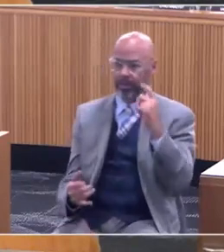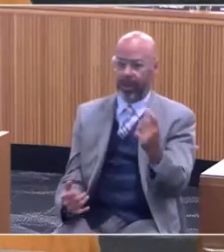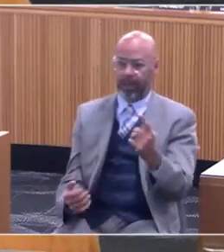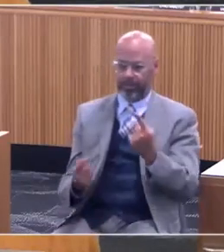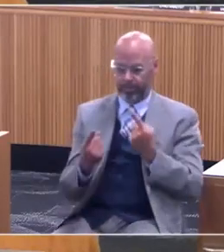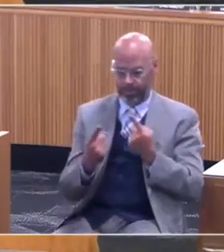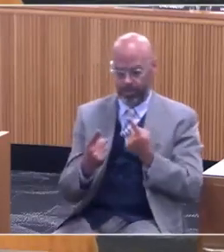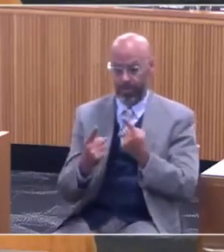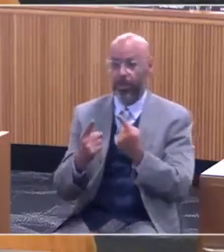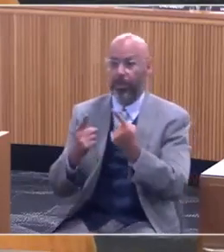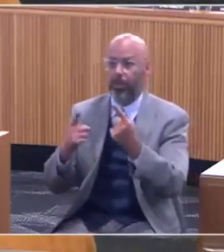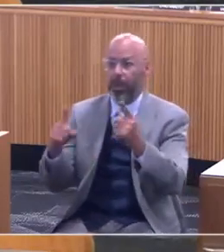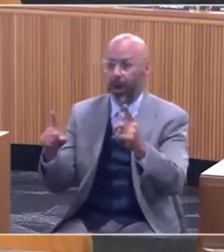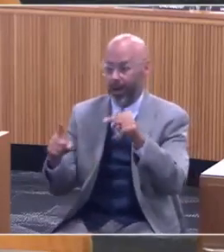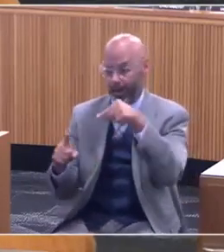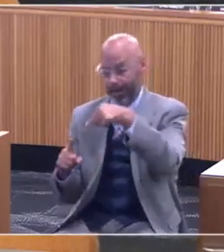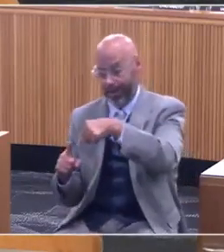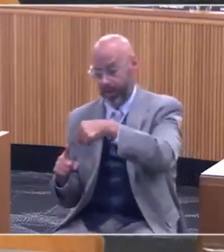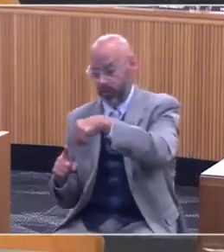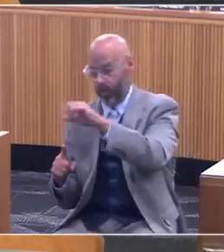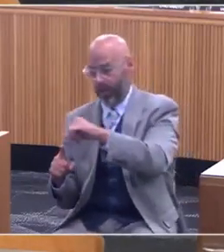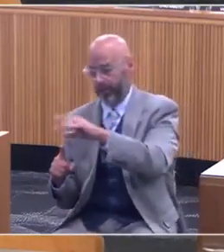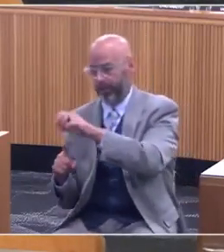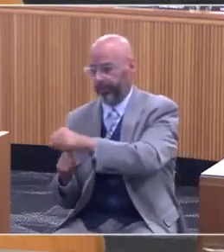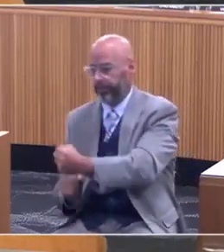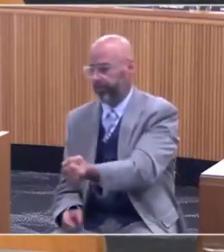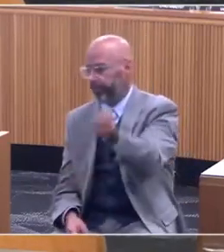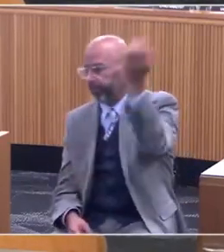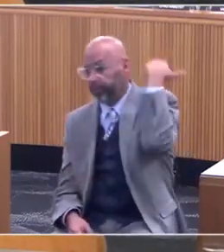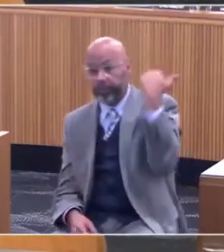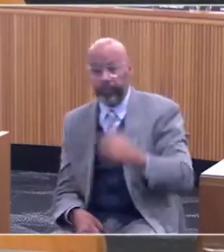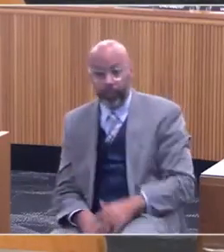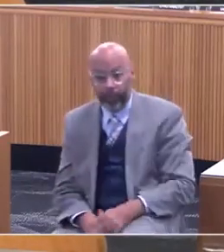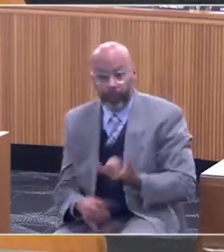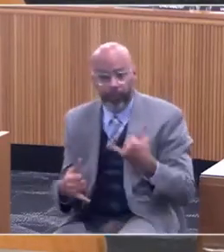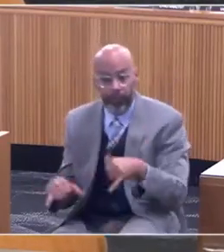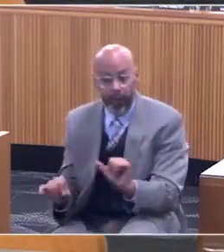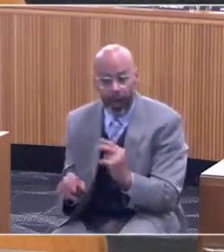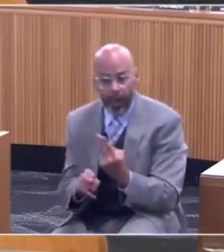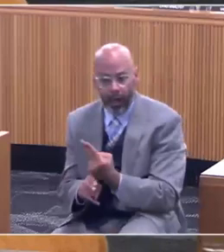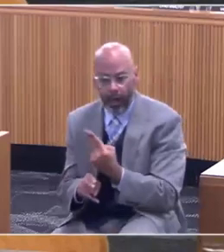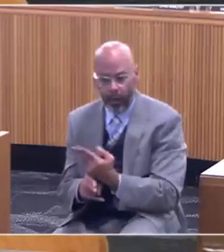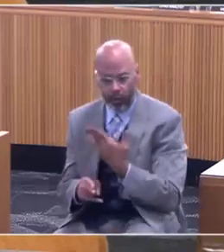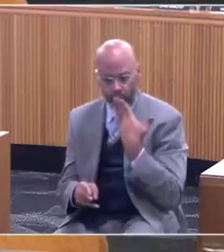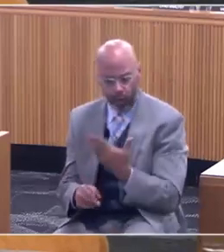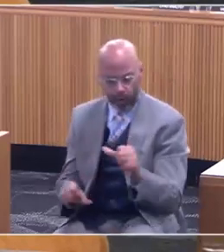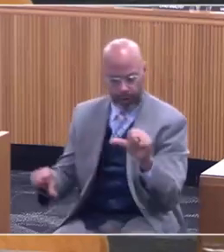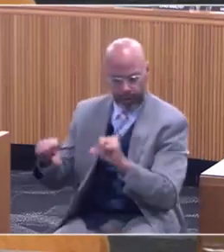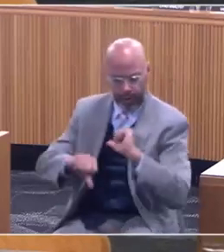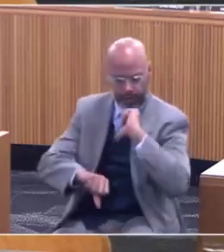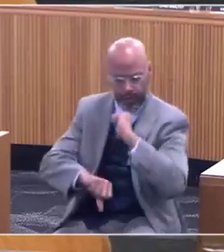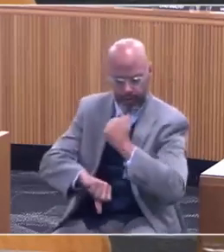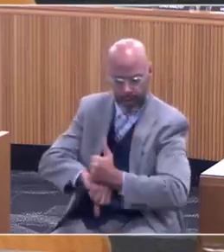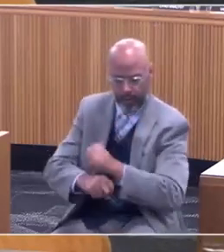where we can put this in our past, and yet, still be able to make sound, scientifically-based choices